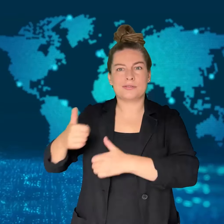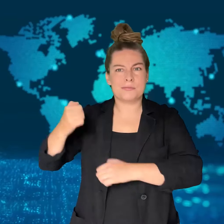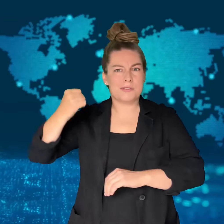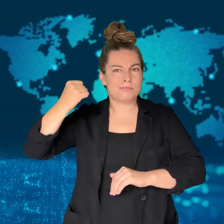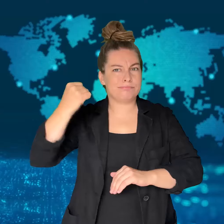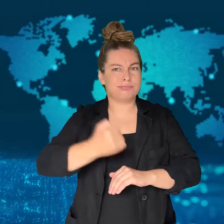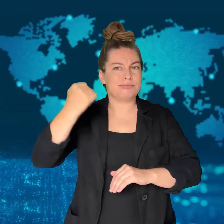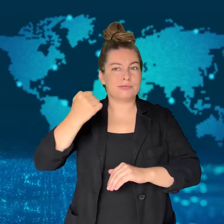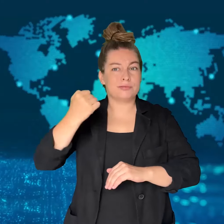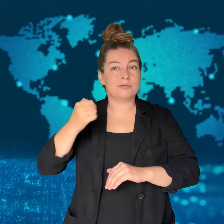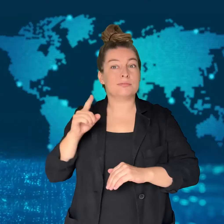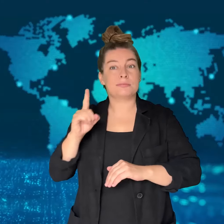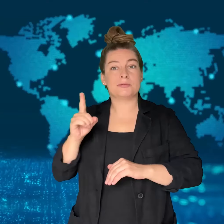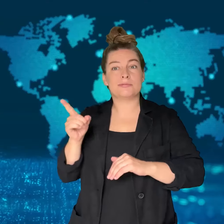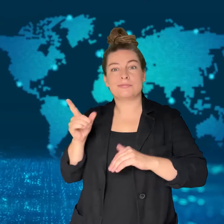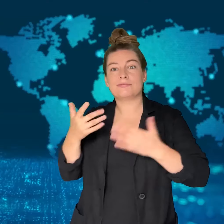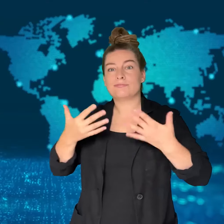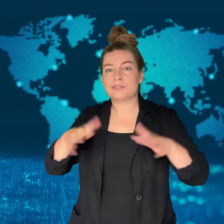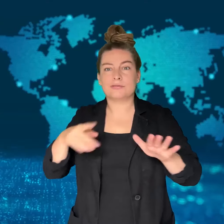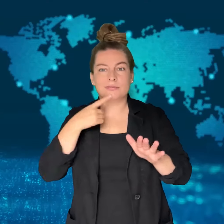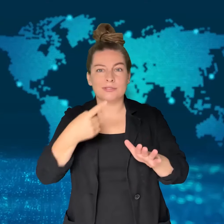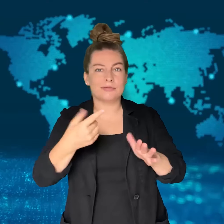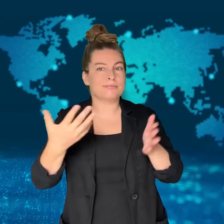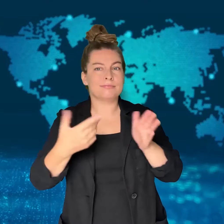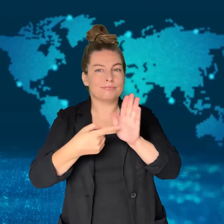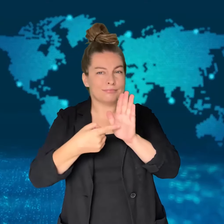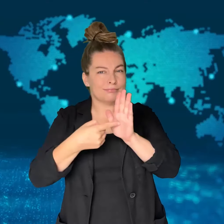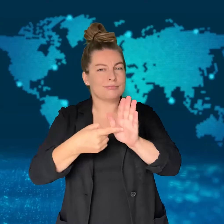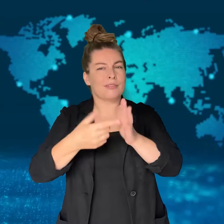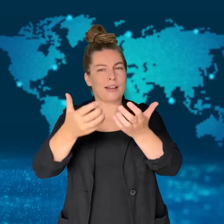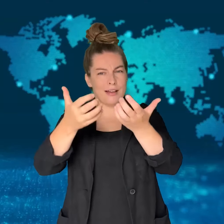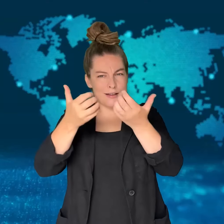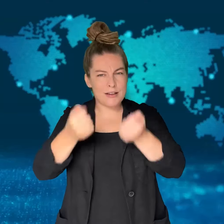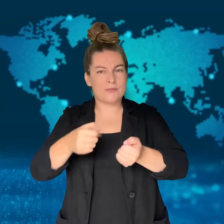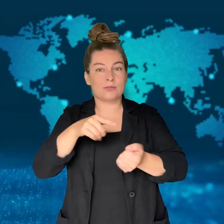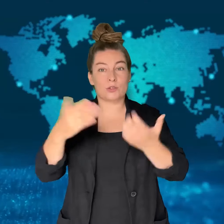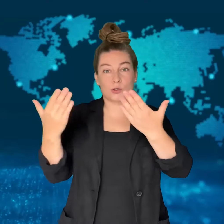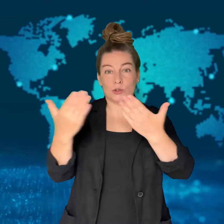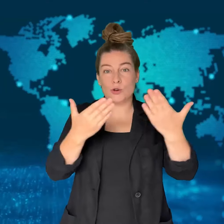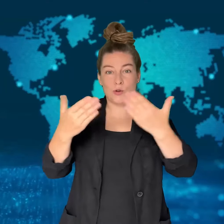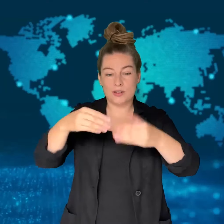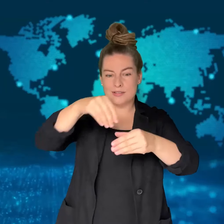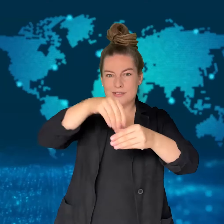the strike was targeting a Hamas command center that